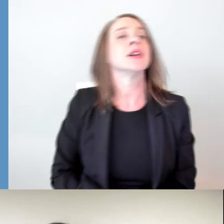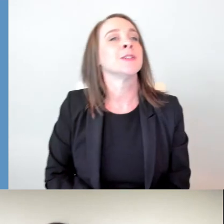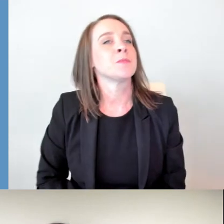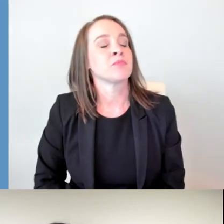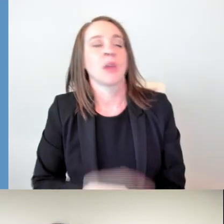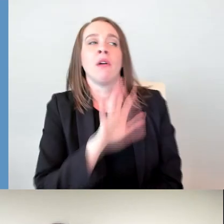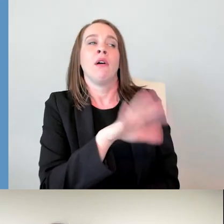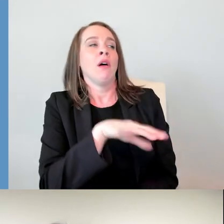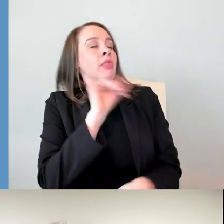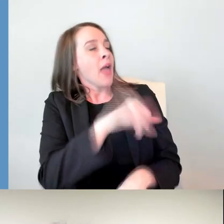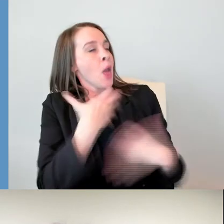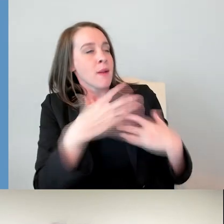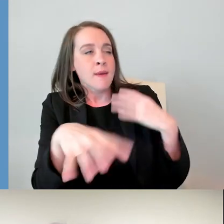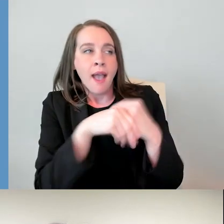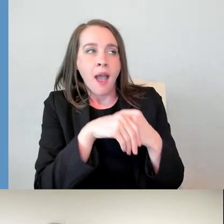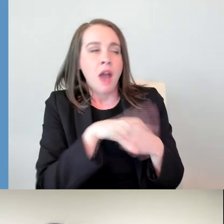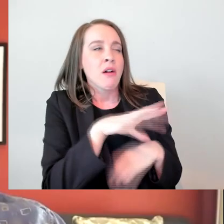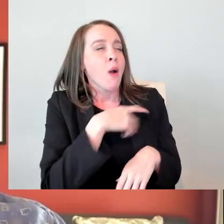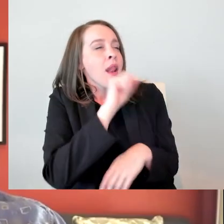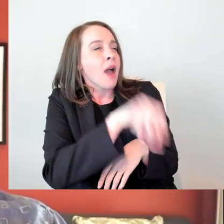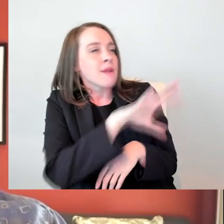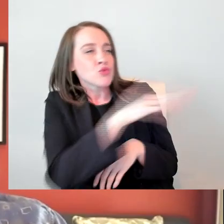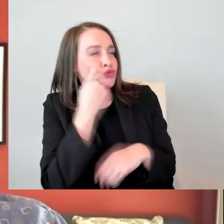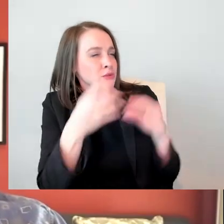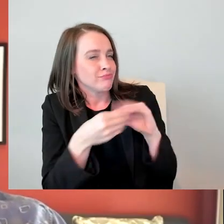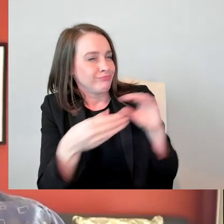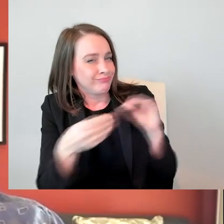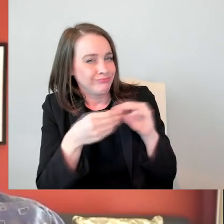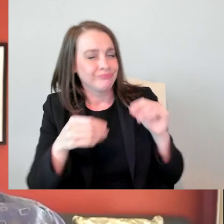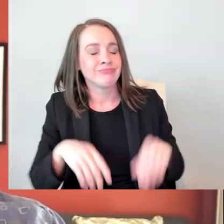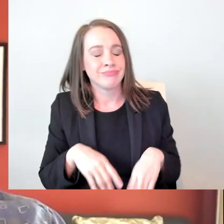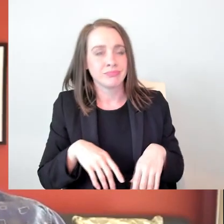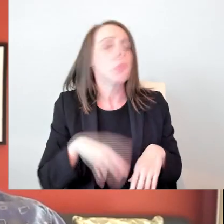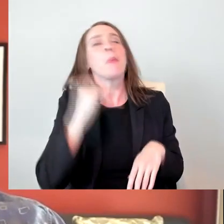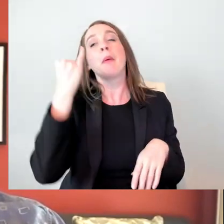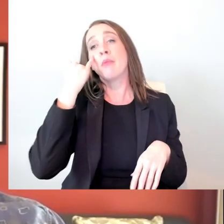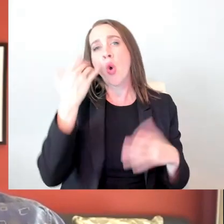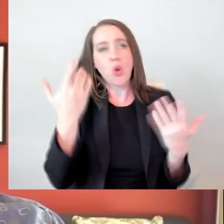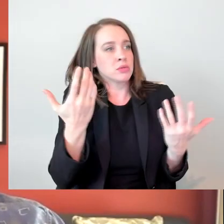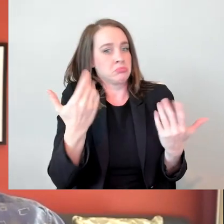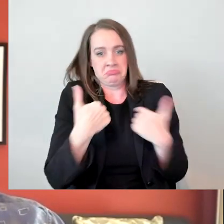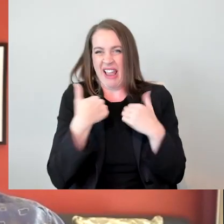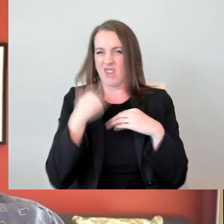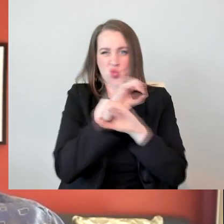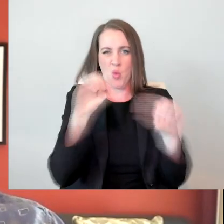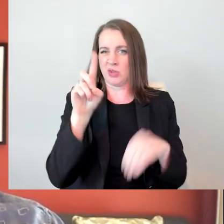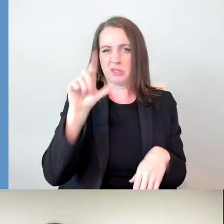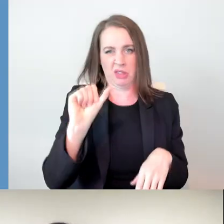Tell me how I can-- is there anything I can do to help you do the best work that you can?